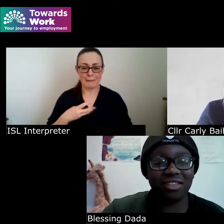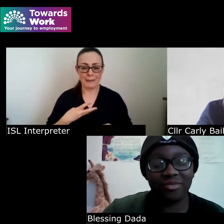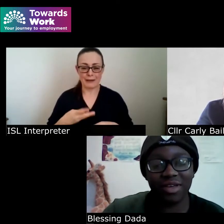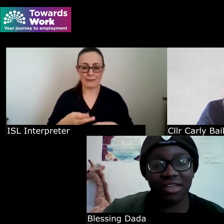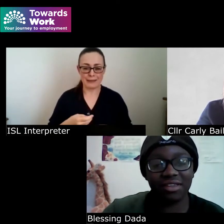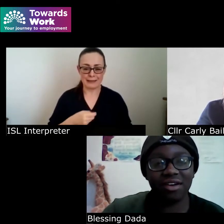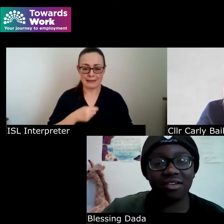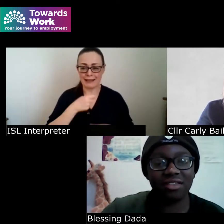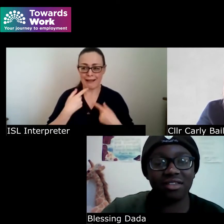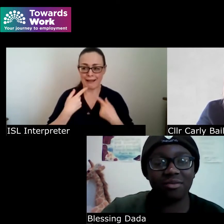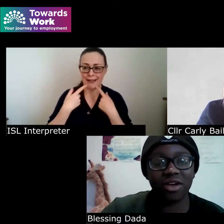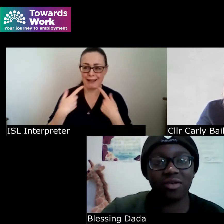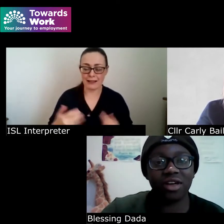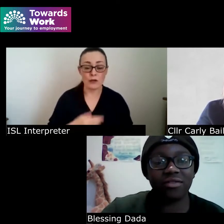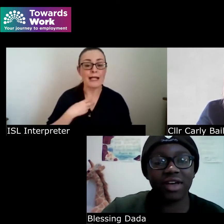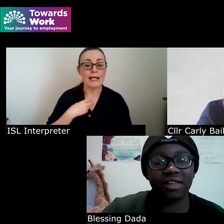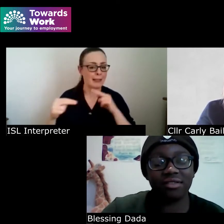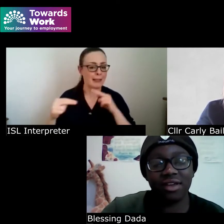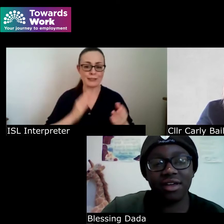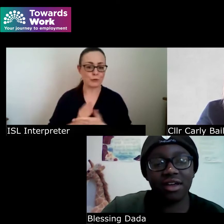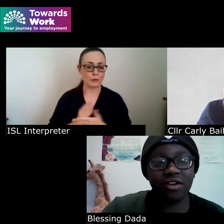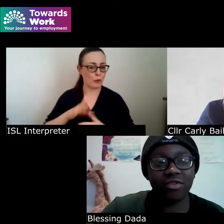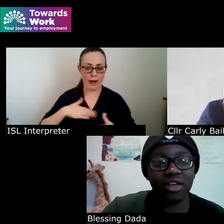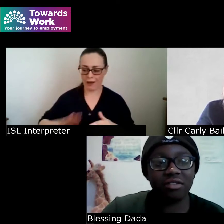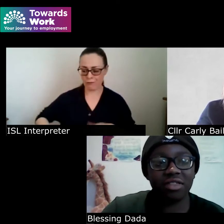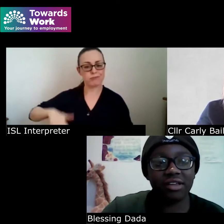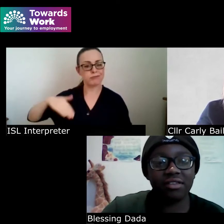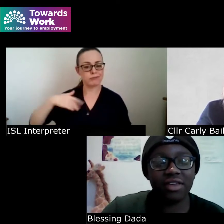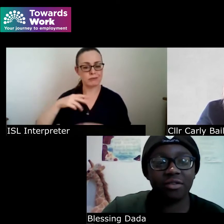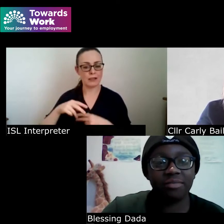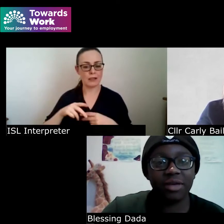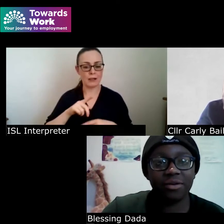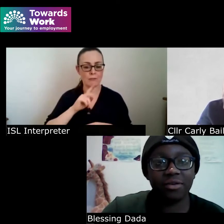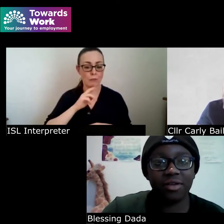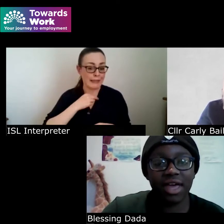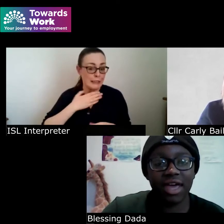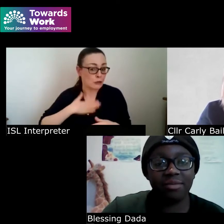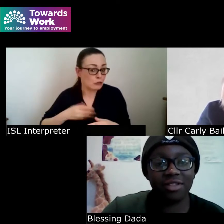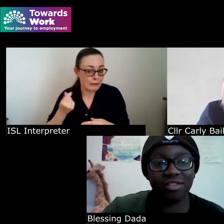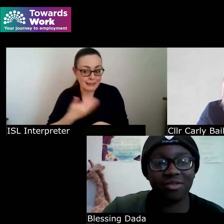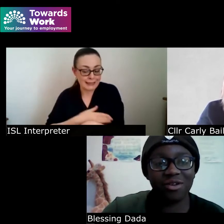I've been autistic my whole life and I've only just started to tell people and this summer